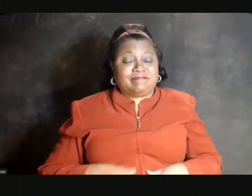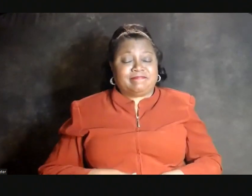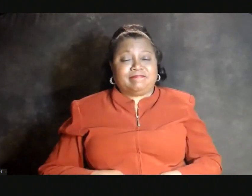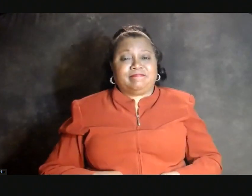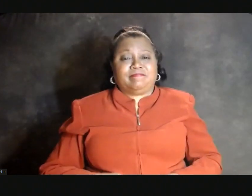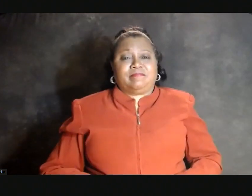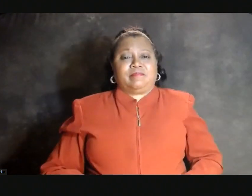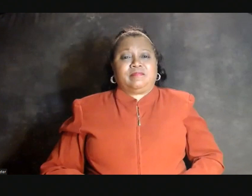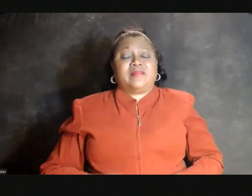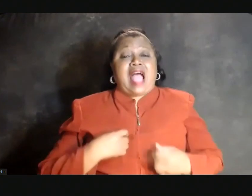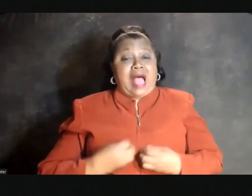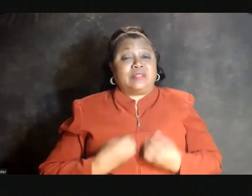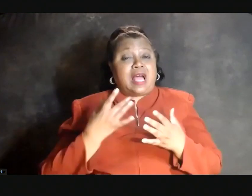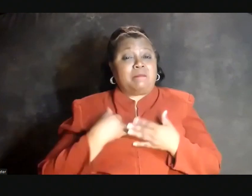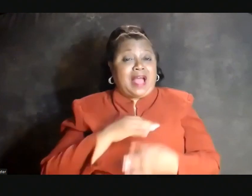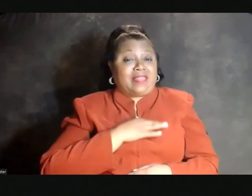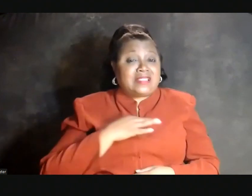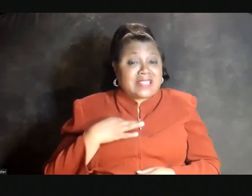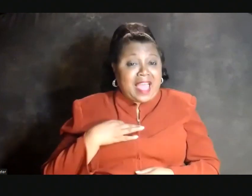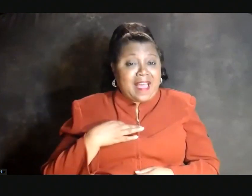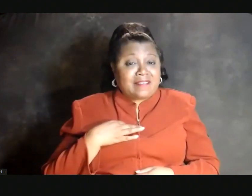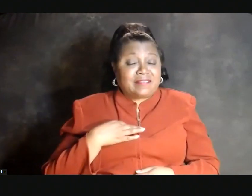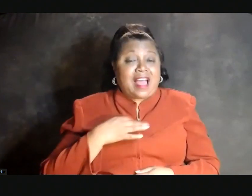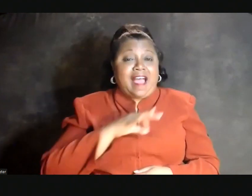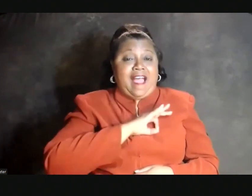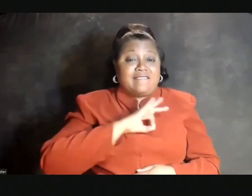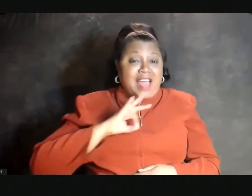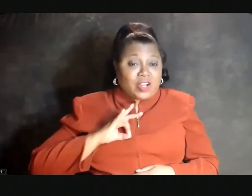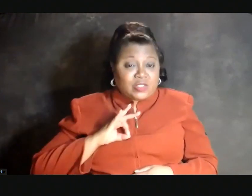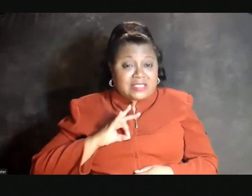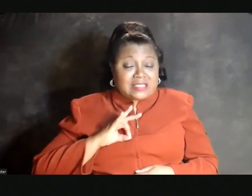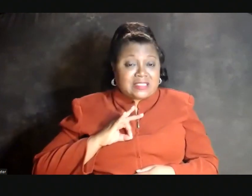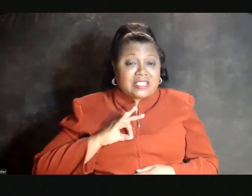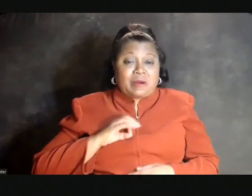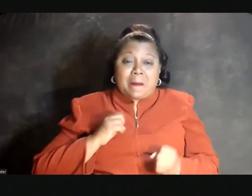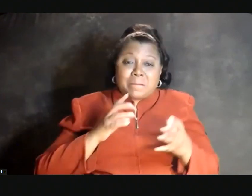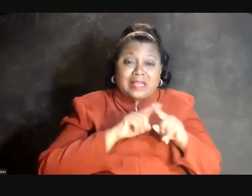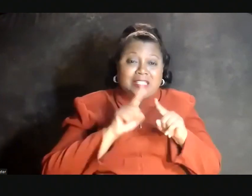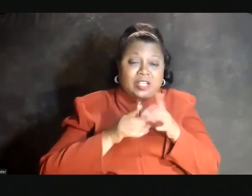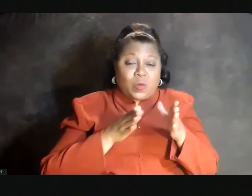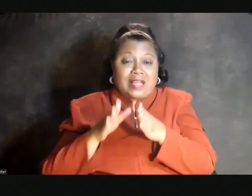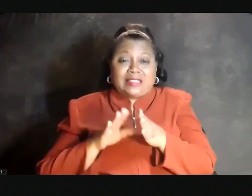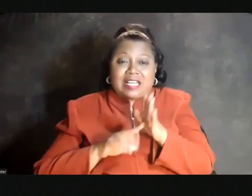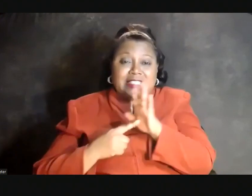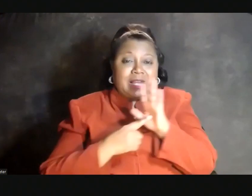I am and inspired by our staff our faculty, who in countless ways demonstrate their brilliance,